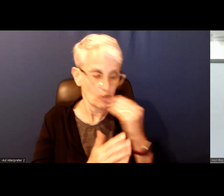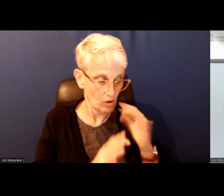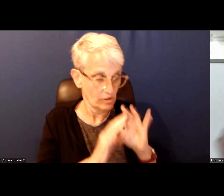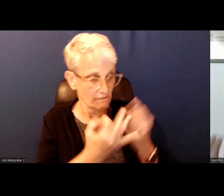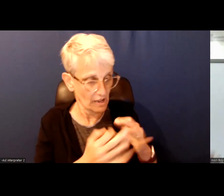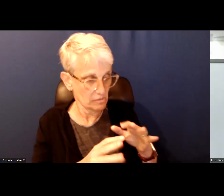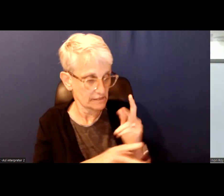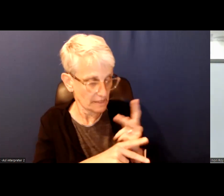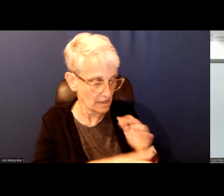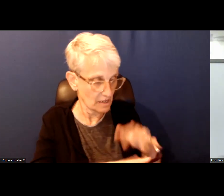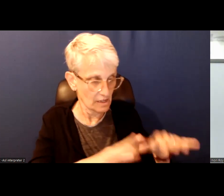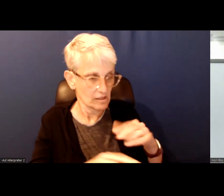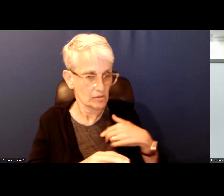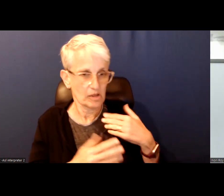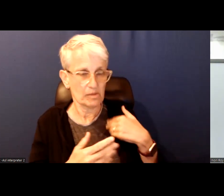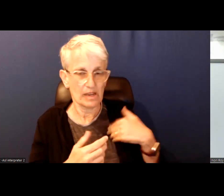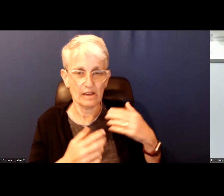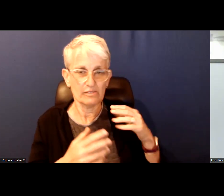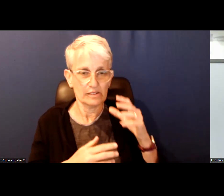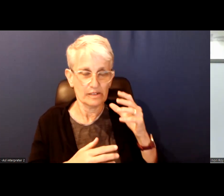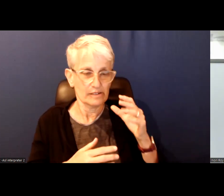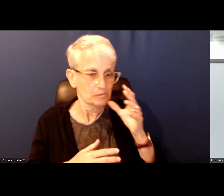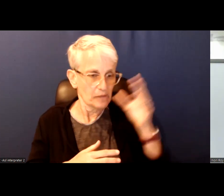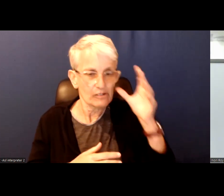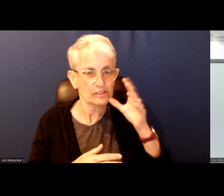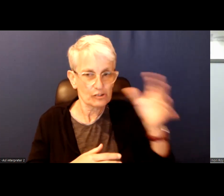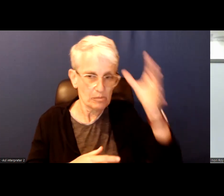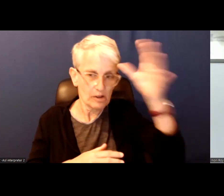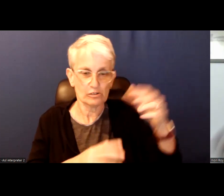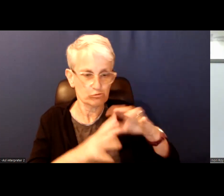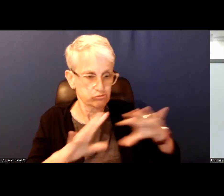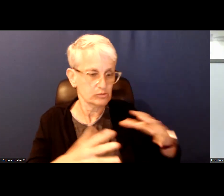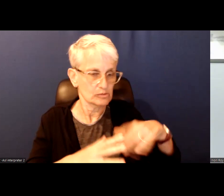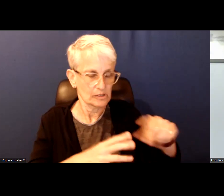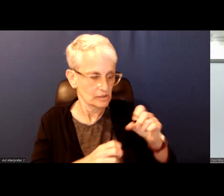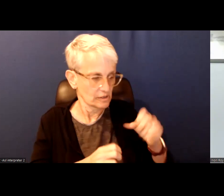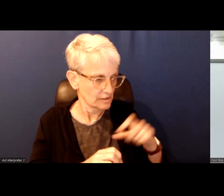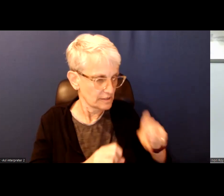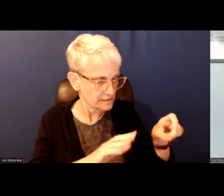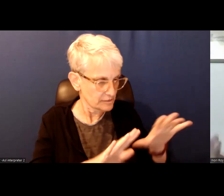Perhaps you live in multigenerational housing and the needs of several people your children